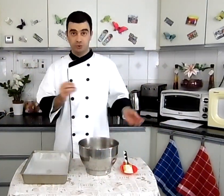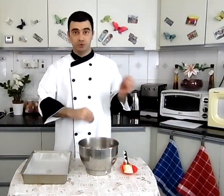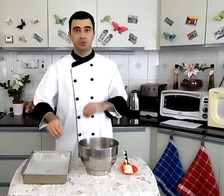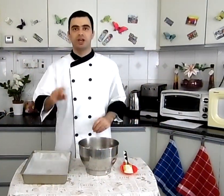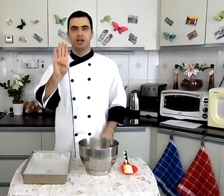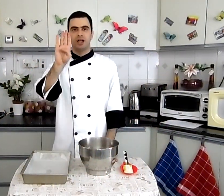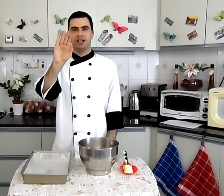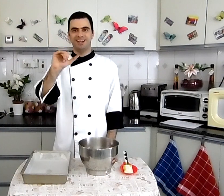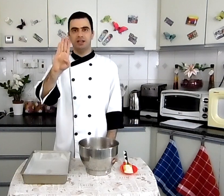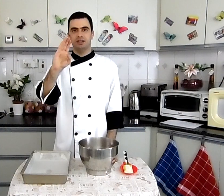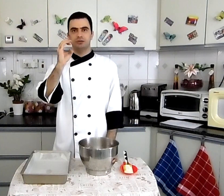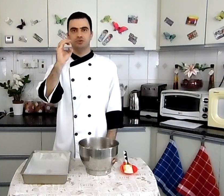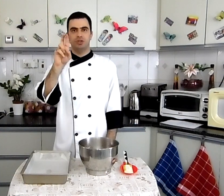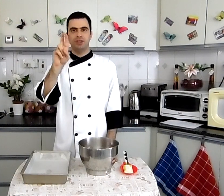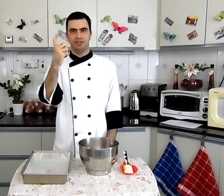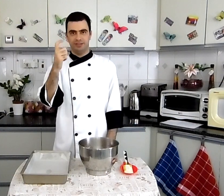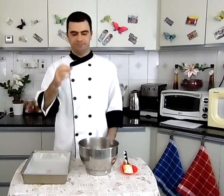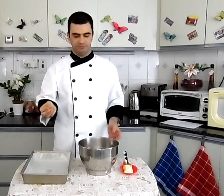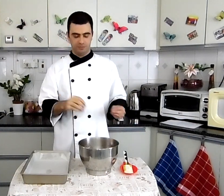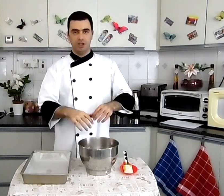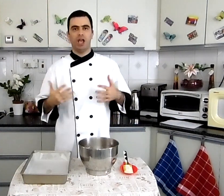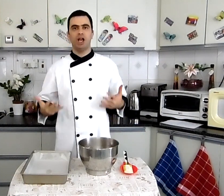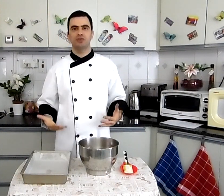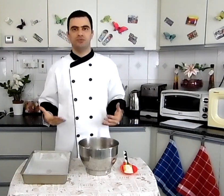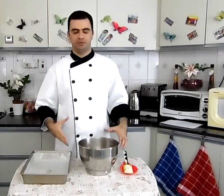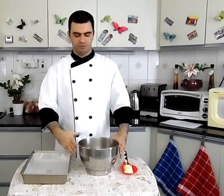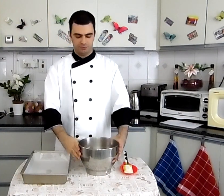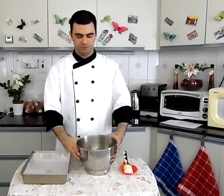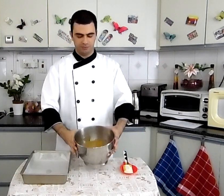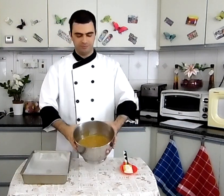We finished mixing the cake ingredients انتهينا من مرحلة خلط مكونات الكيك